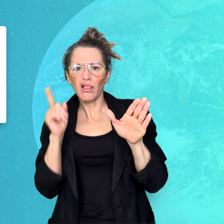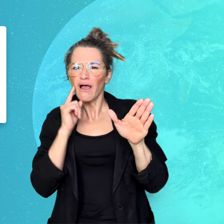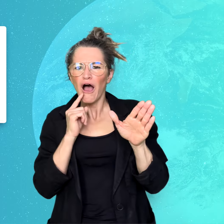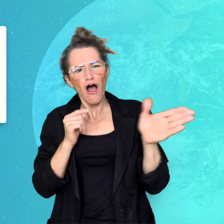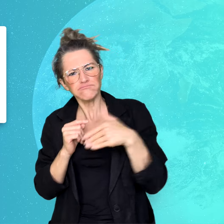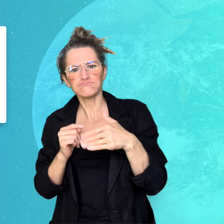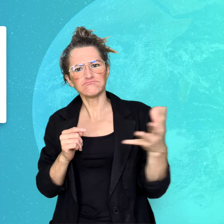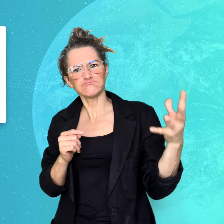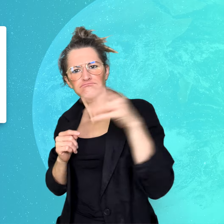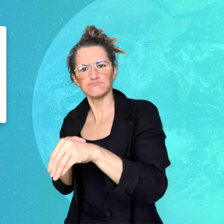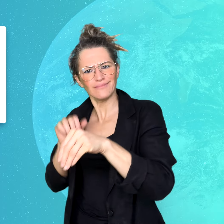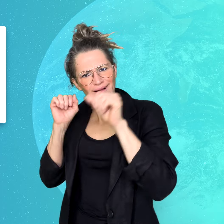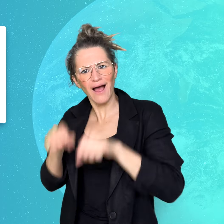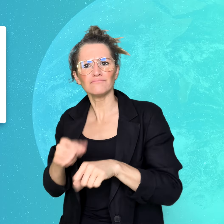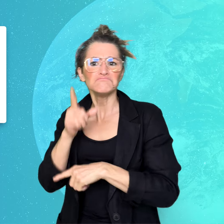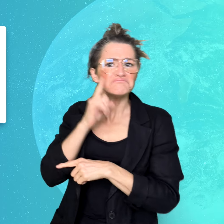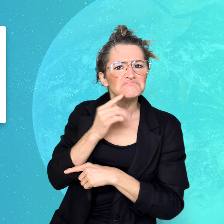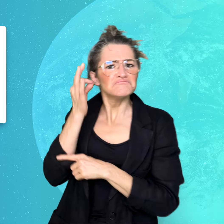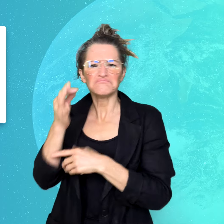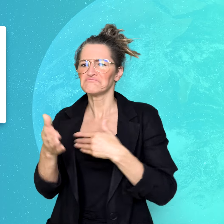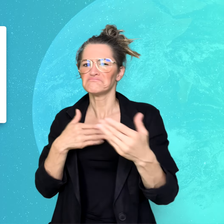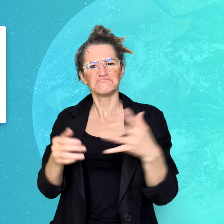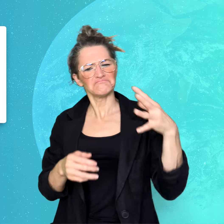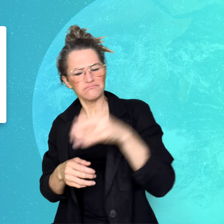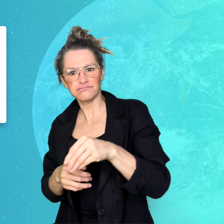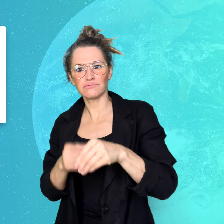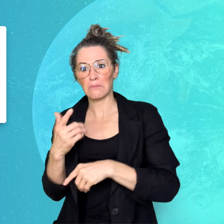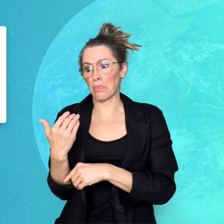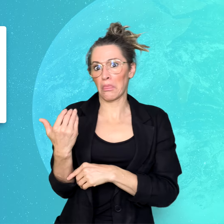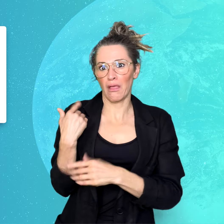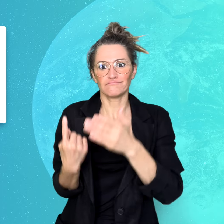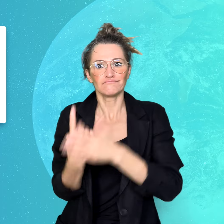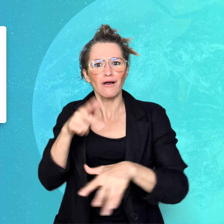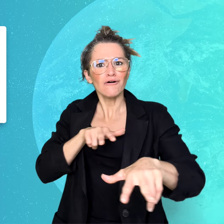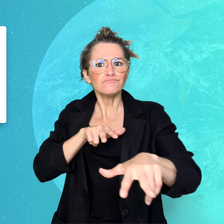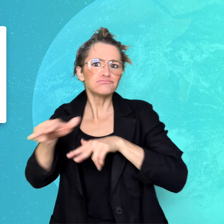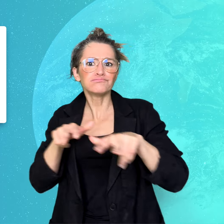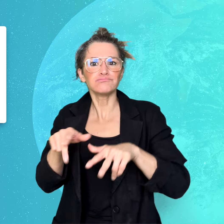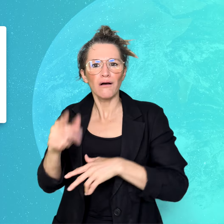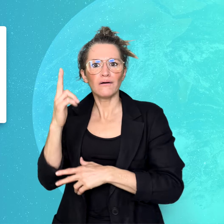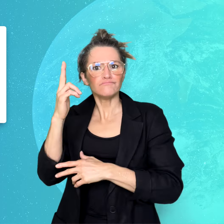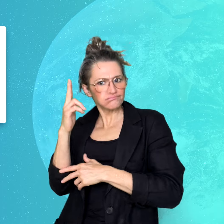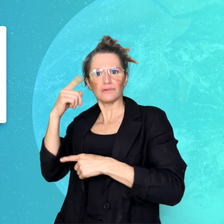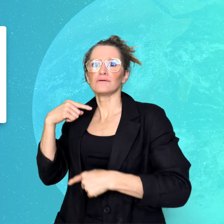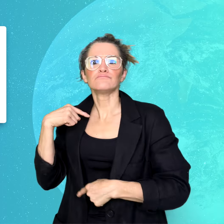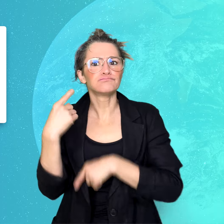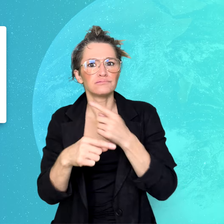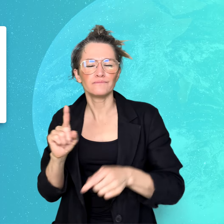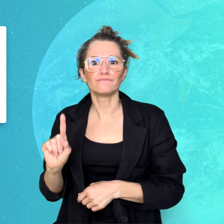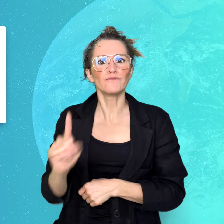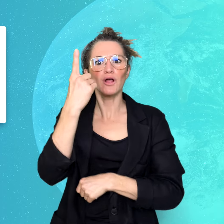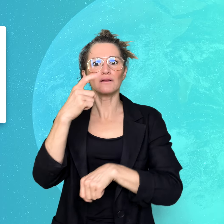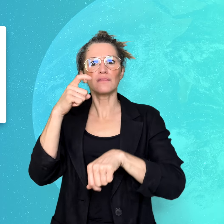A recent event kicked off the first experience of inclusive